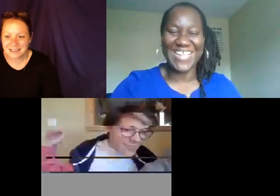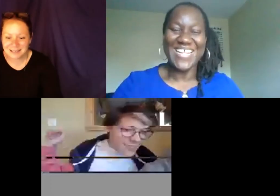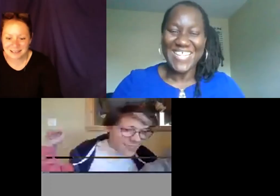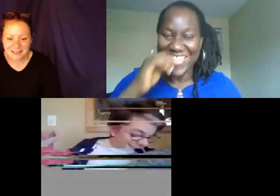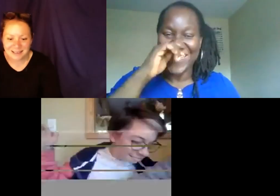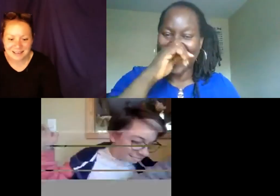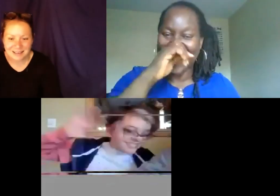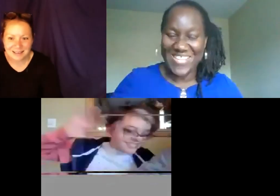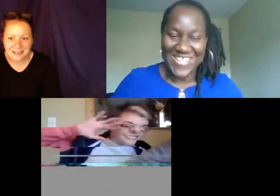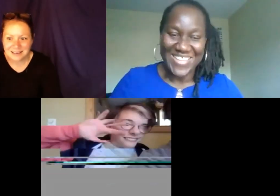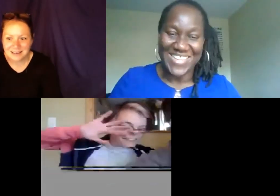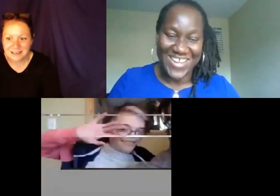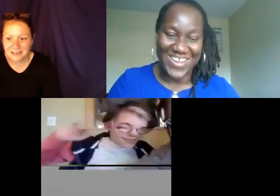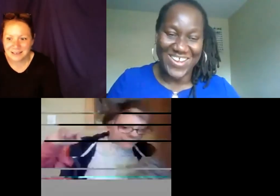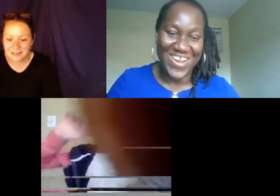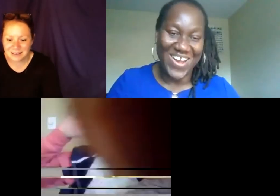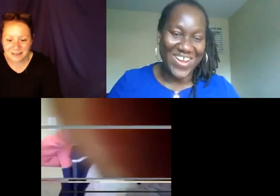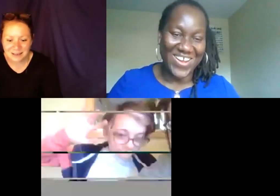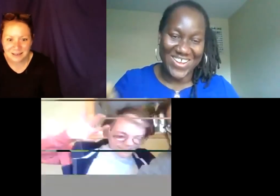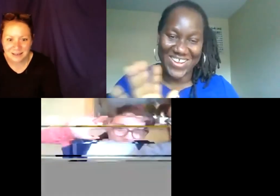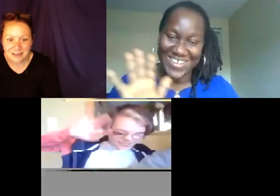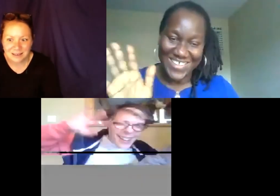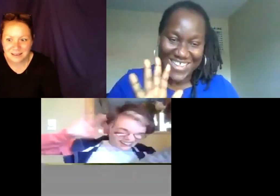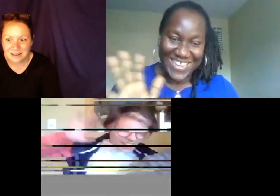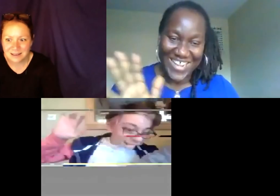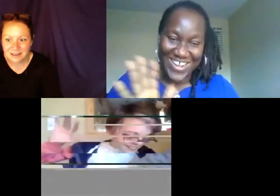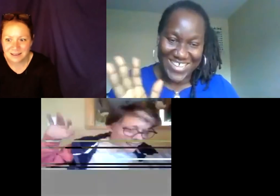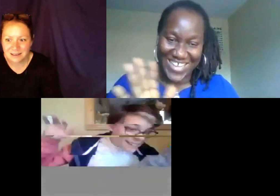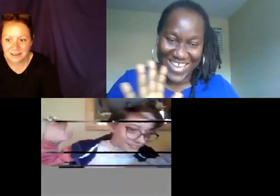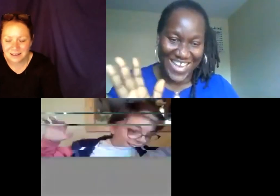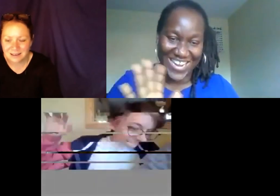your smile to us?